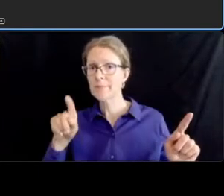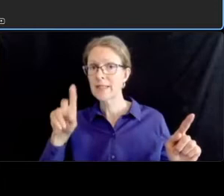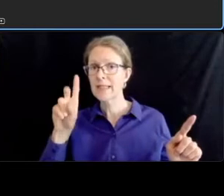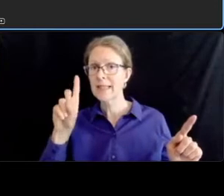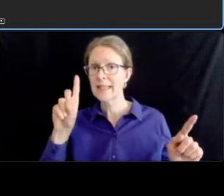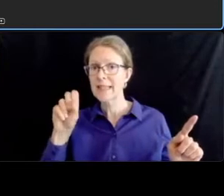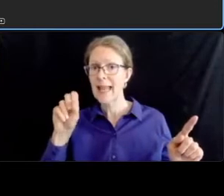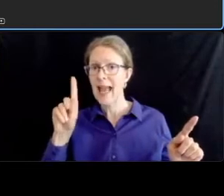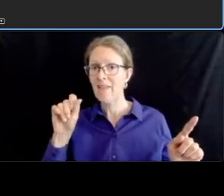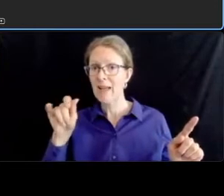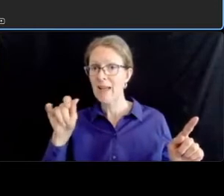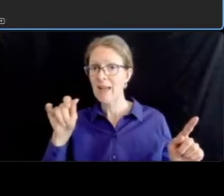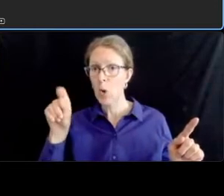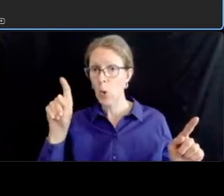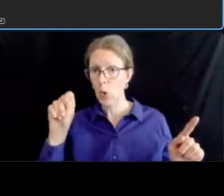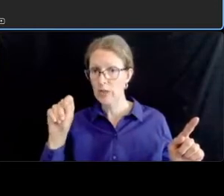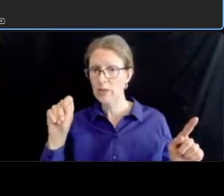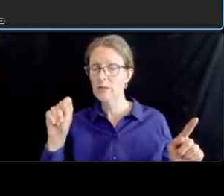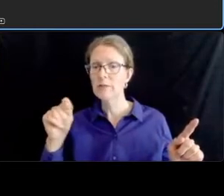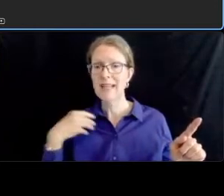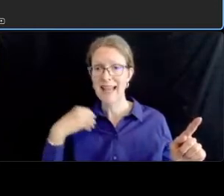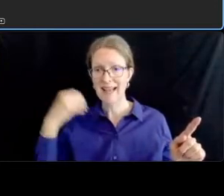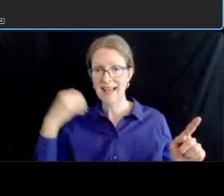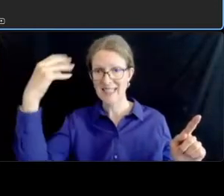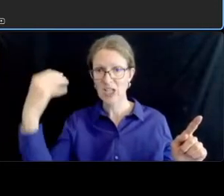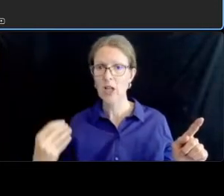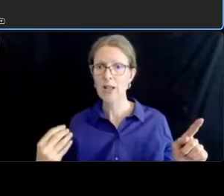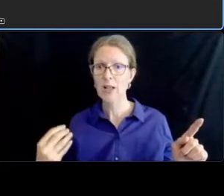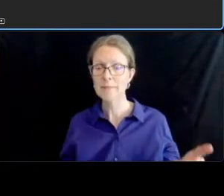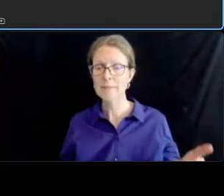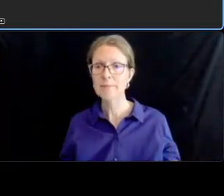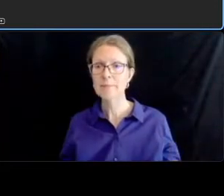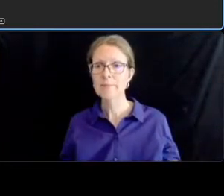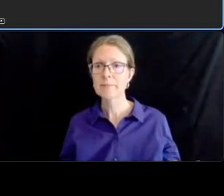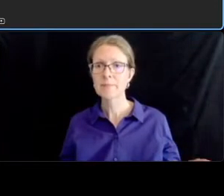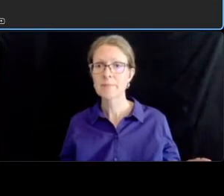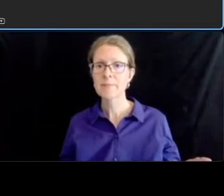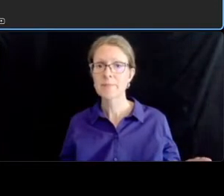um all together there are six intersections within a 1700 foot distance in this segment